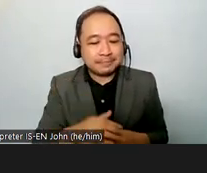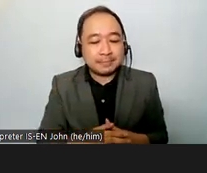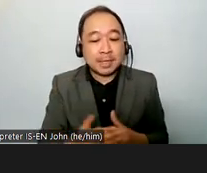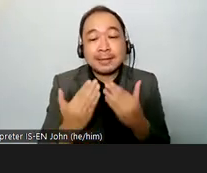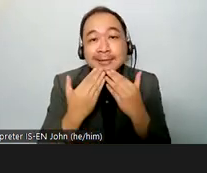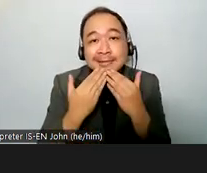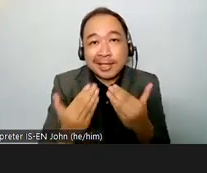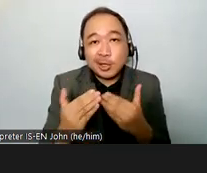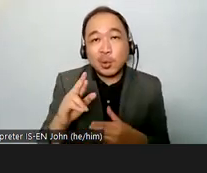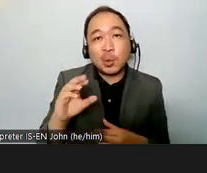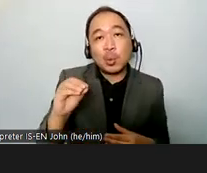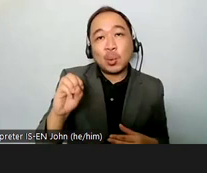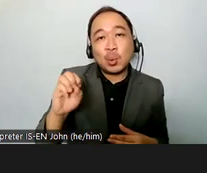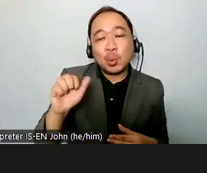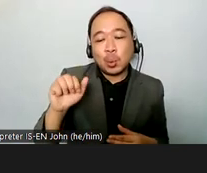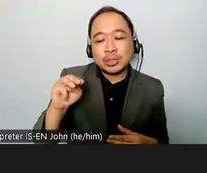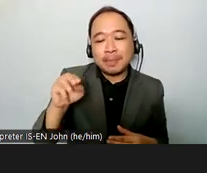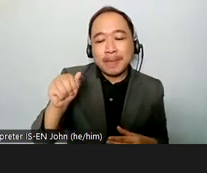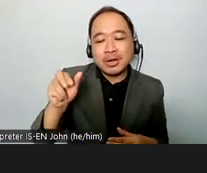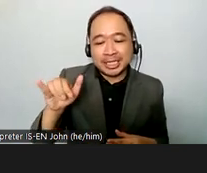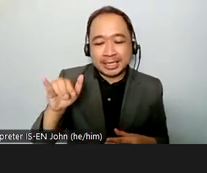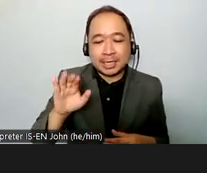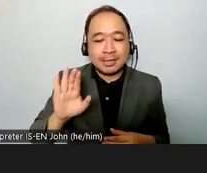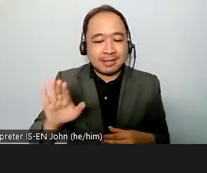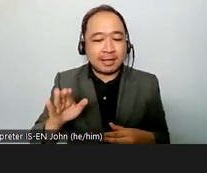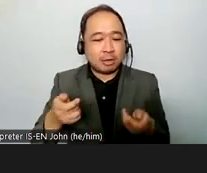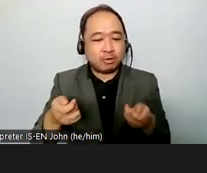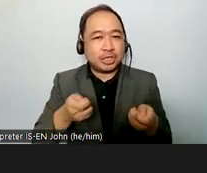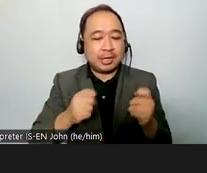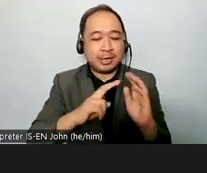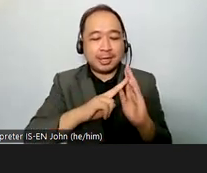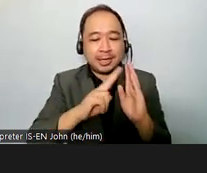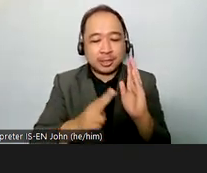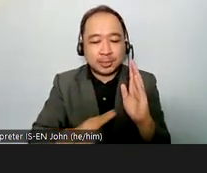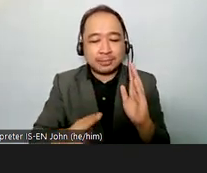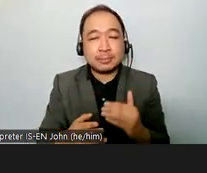importantly calling all states parties to share information exchange ideas for the realization